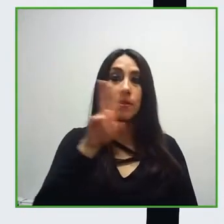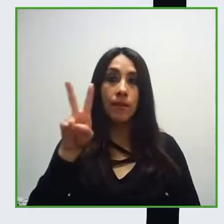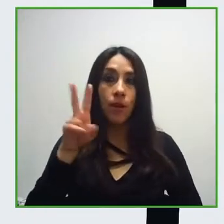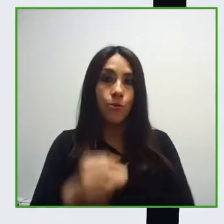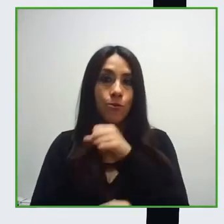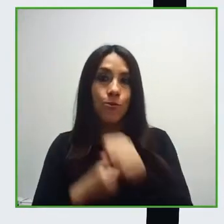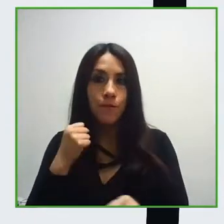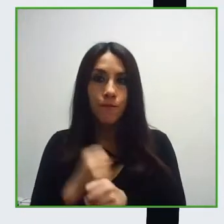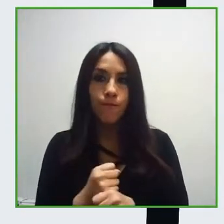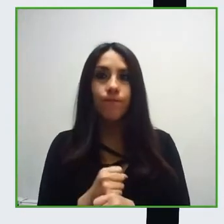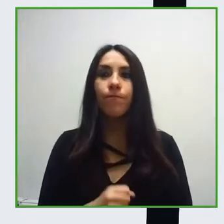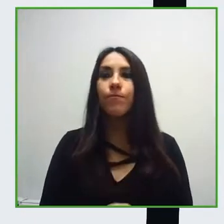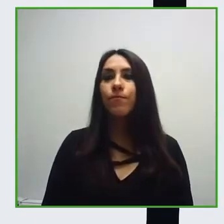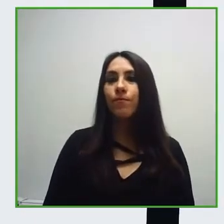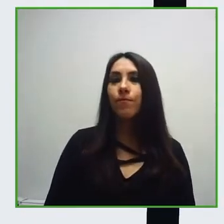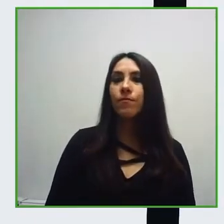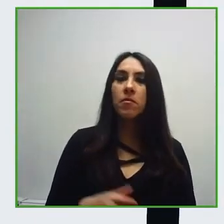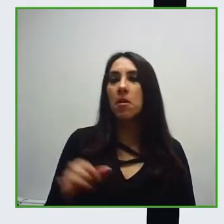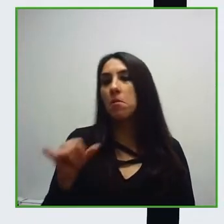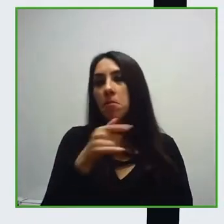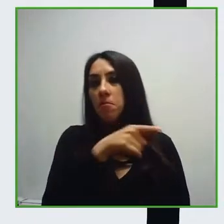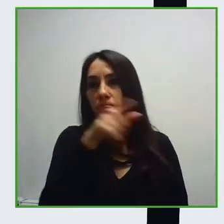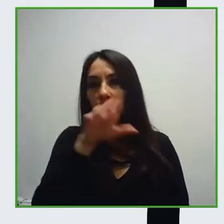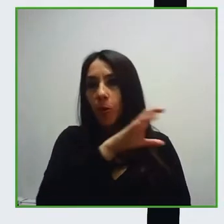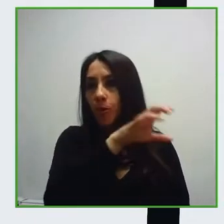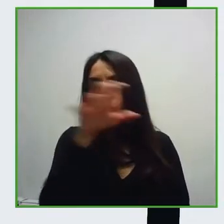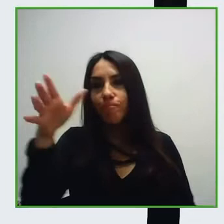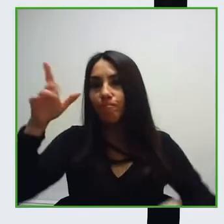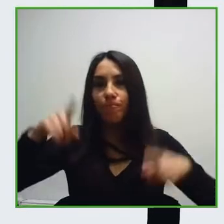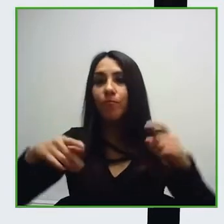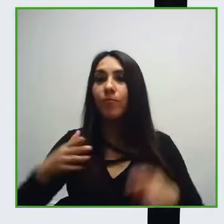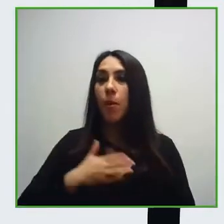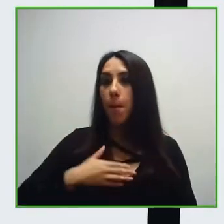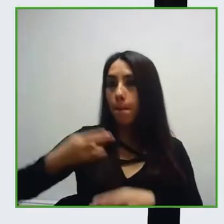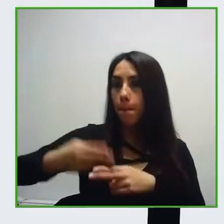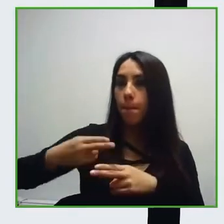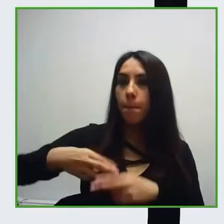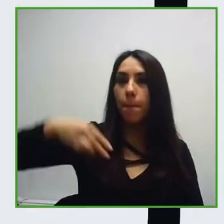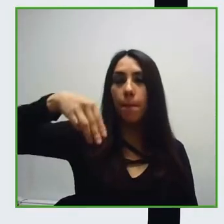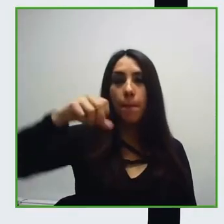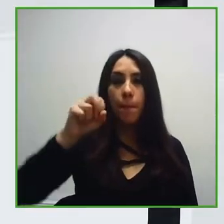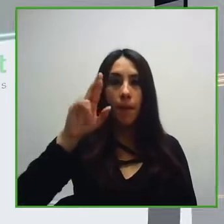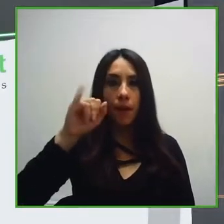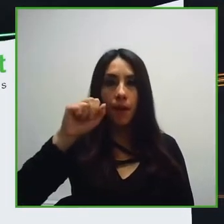I am María Ignacia Rodríguez, I am a white woman of medium height, dark hair and I’m also wearing